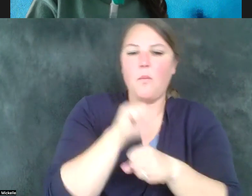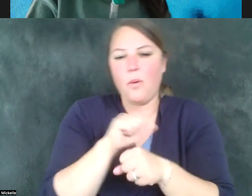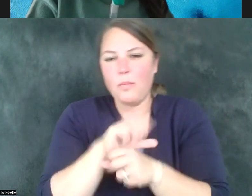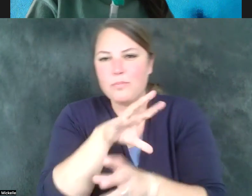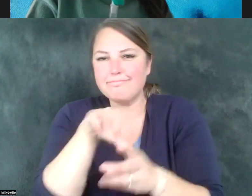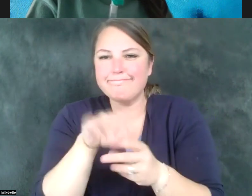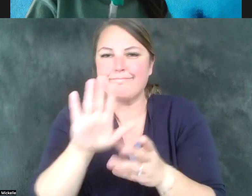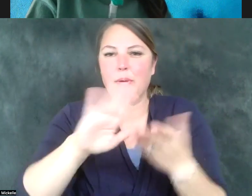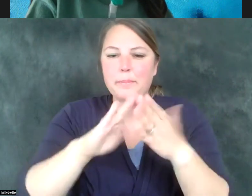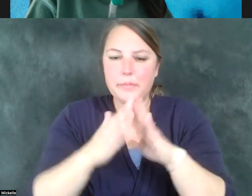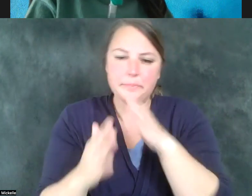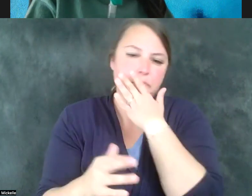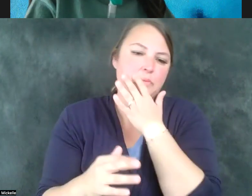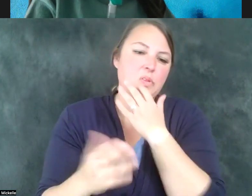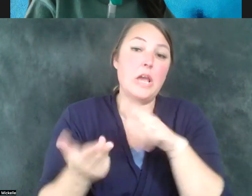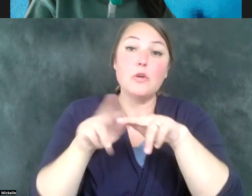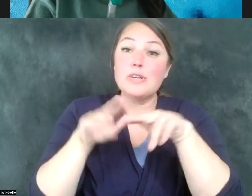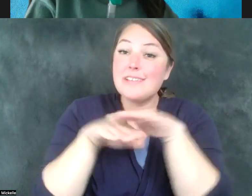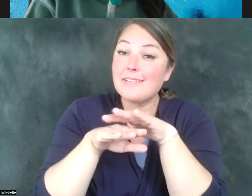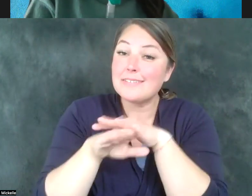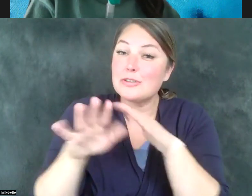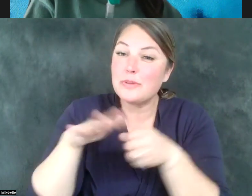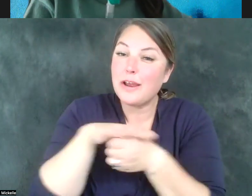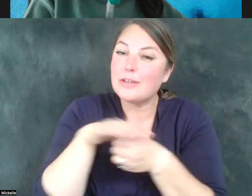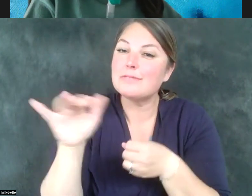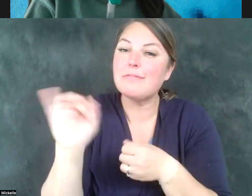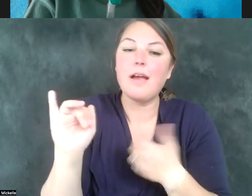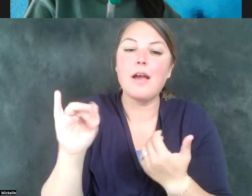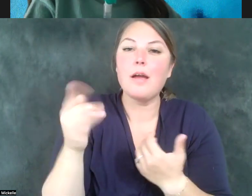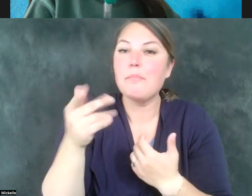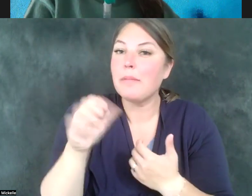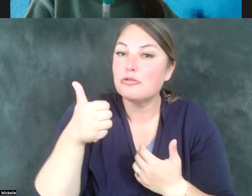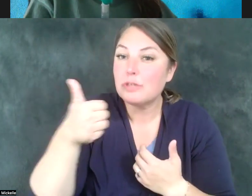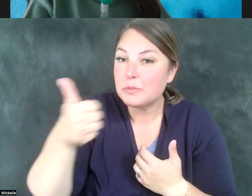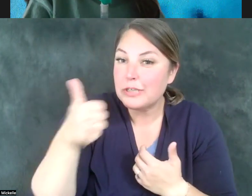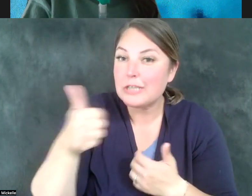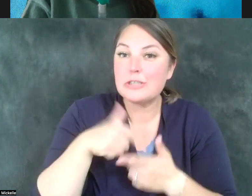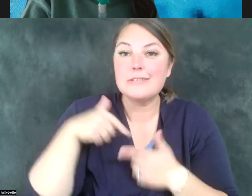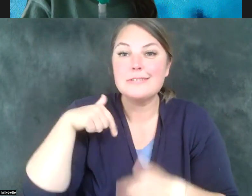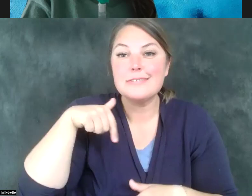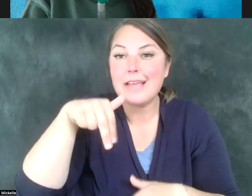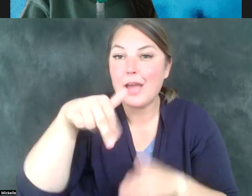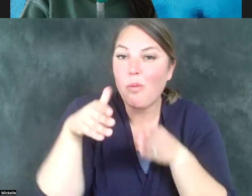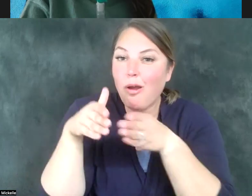areas such as public transportation, sidewalks, buildings, and physical or